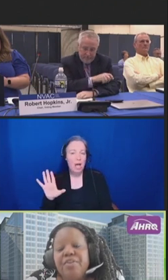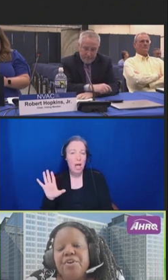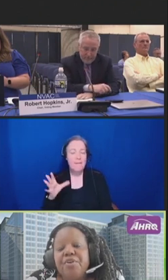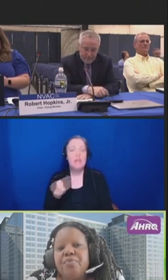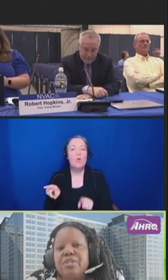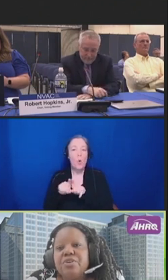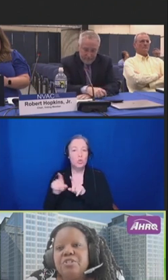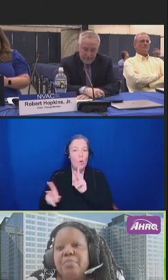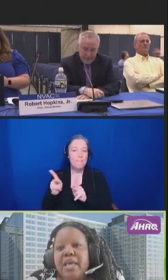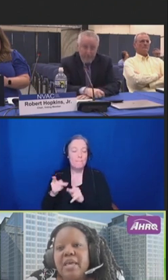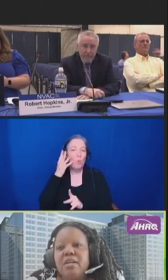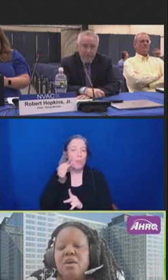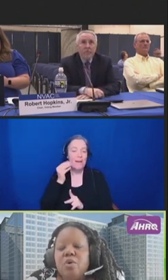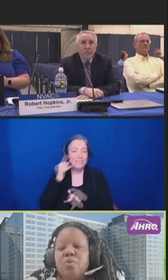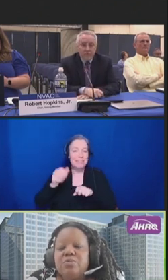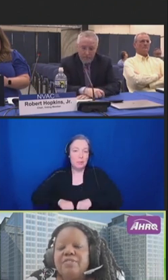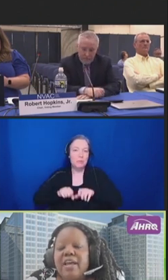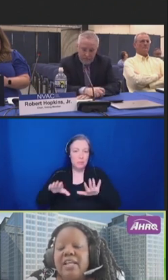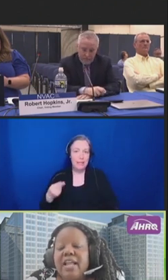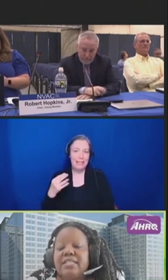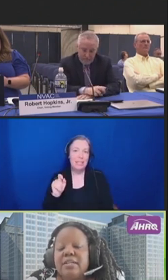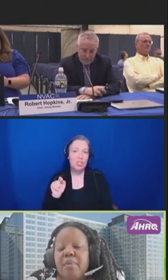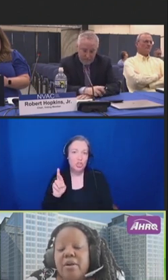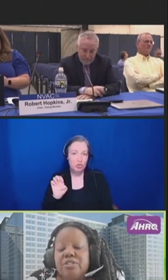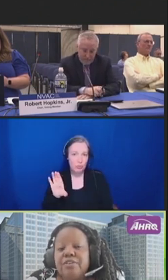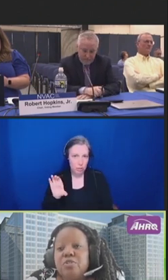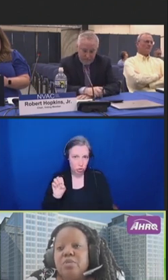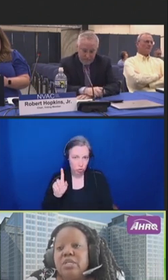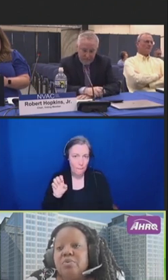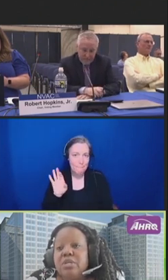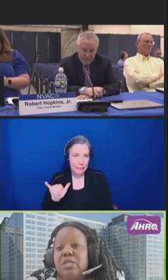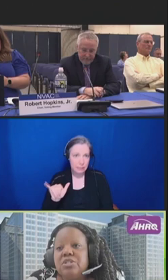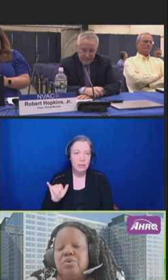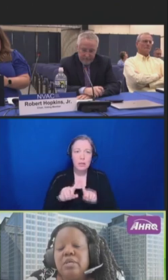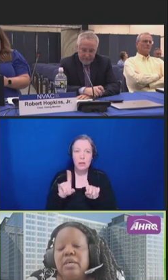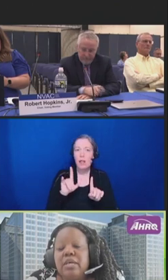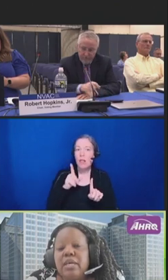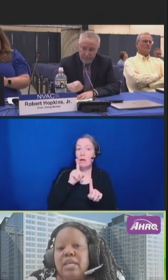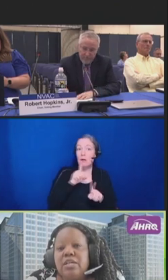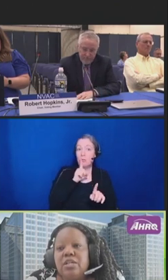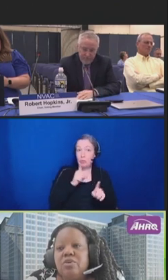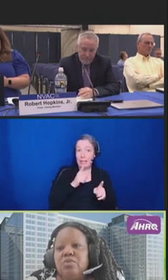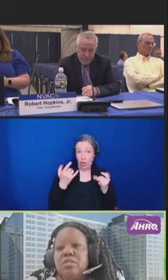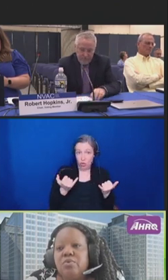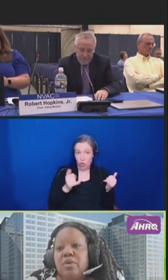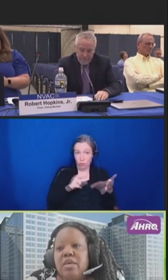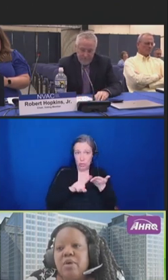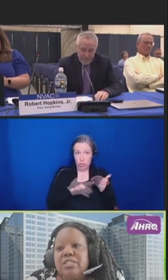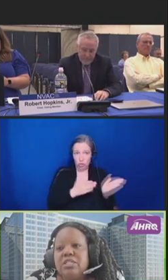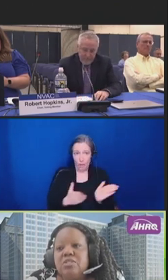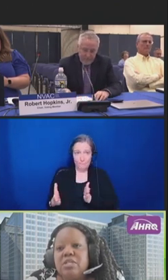The current research plan, which was finalized in March of 2022, includes key questions which